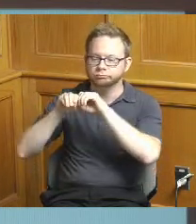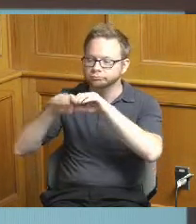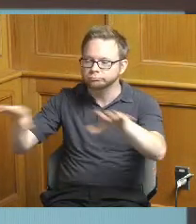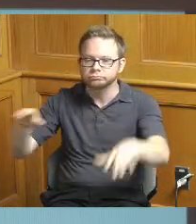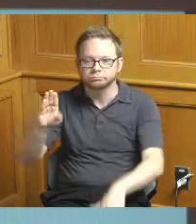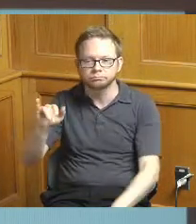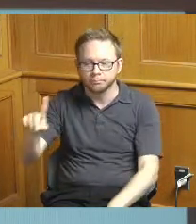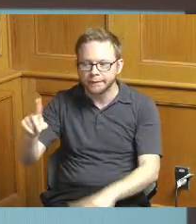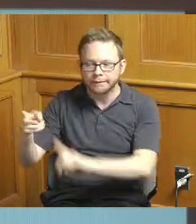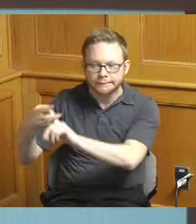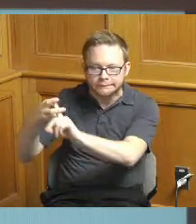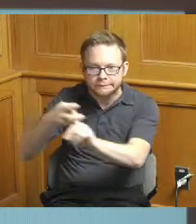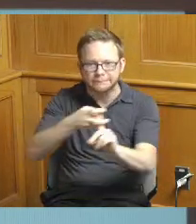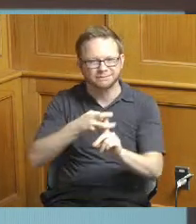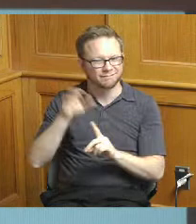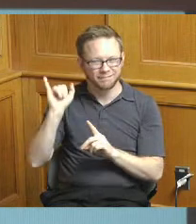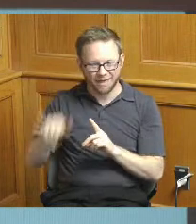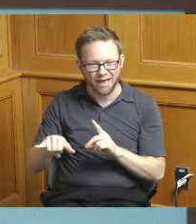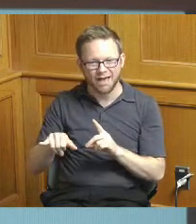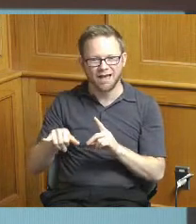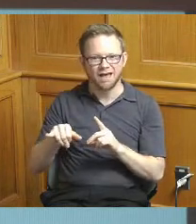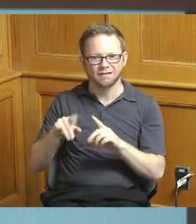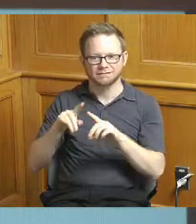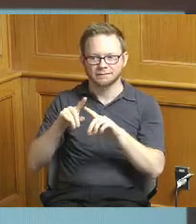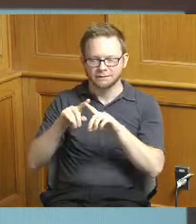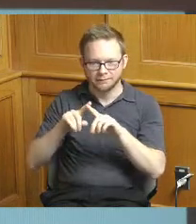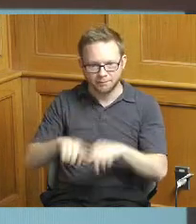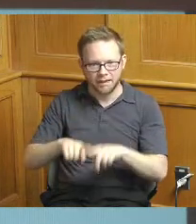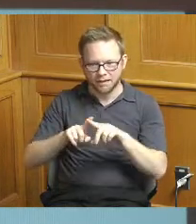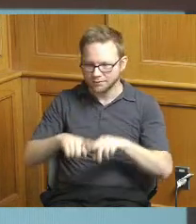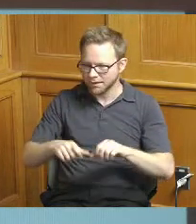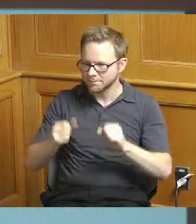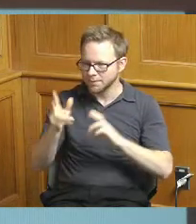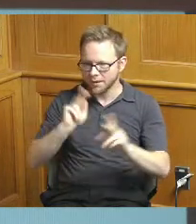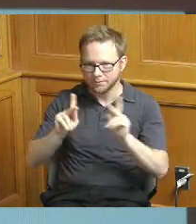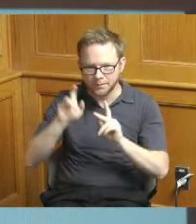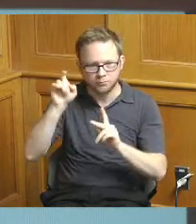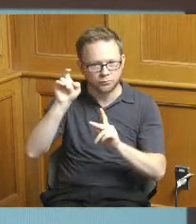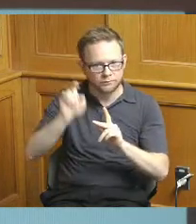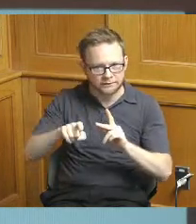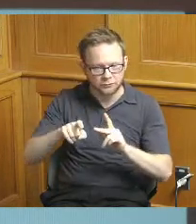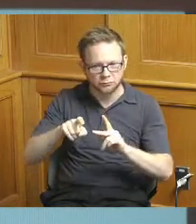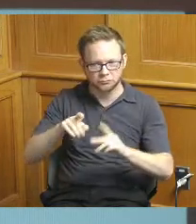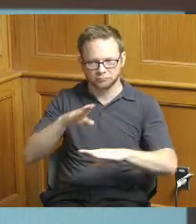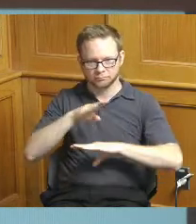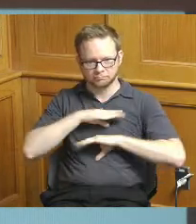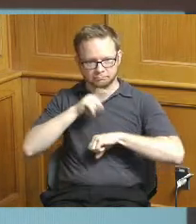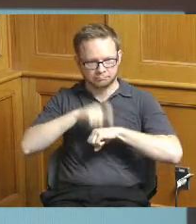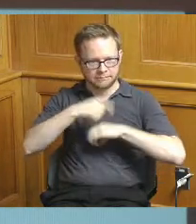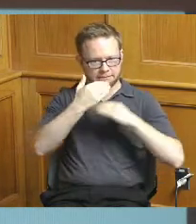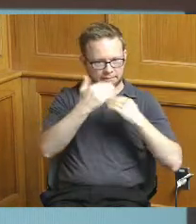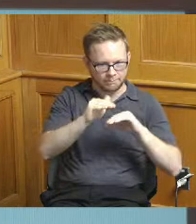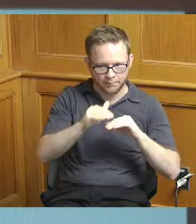on a lot of people meeting deadlines getting getting contracts awarded and then notices to